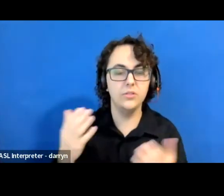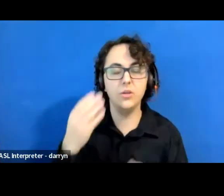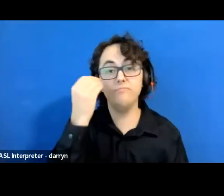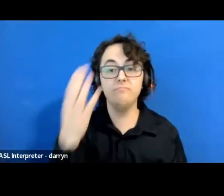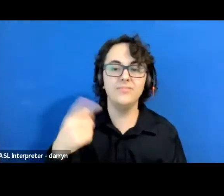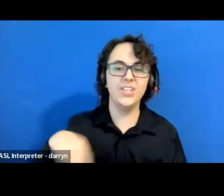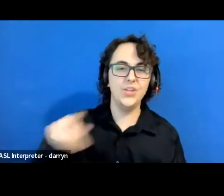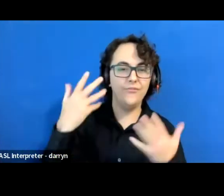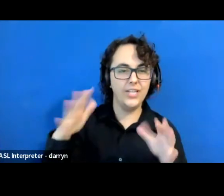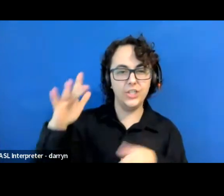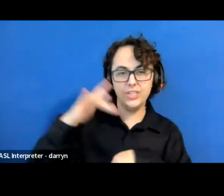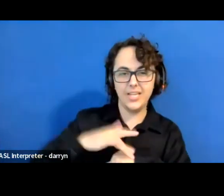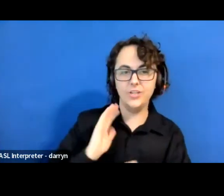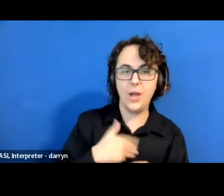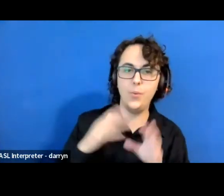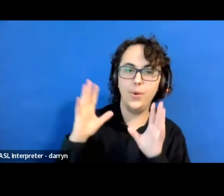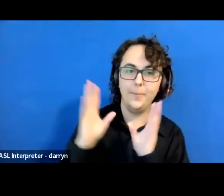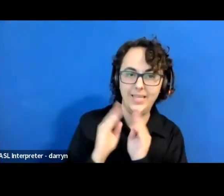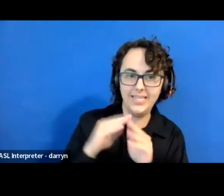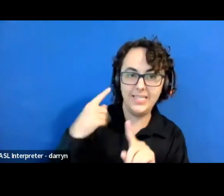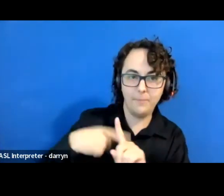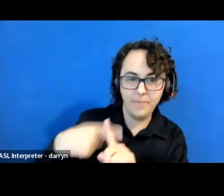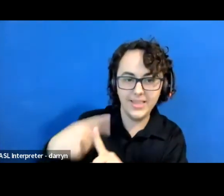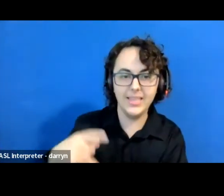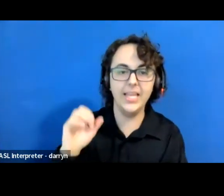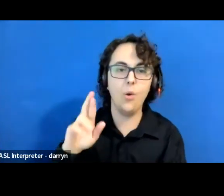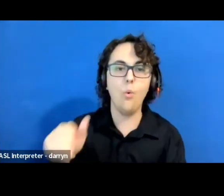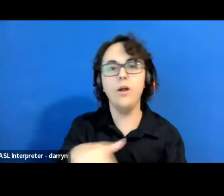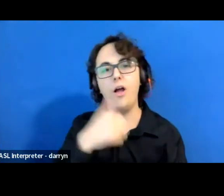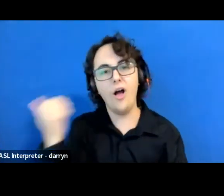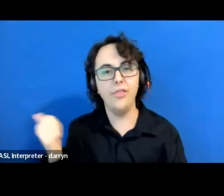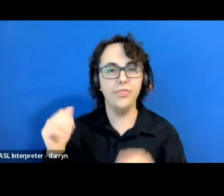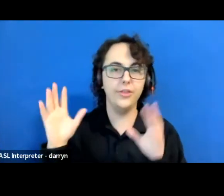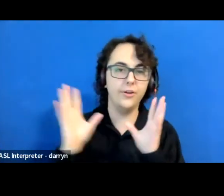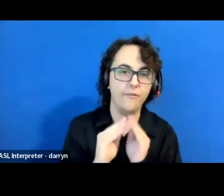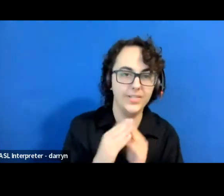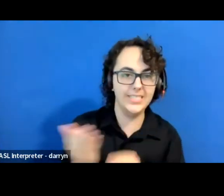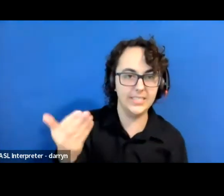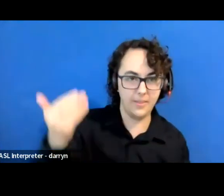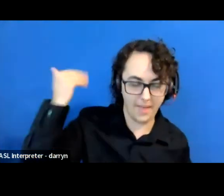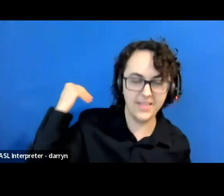know how much we at TCG love our padlets. And today is no exception,